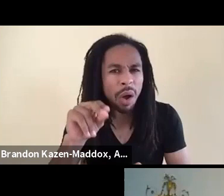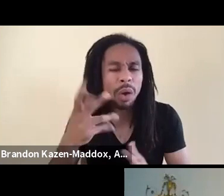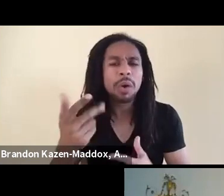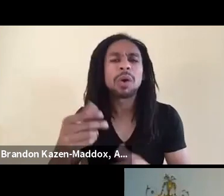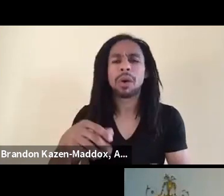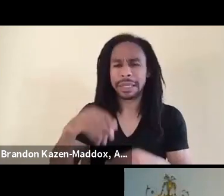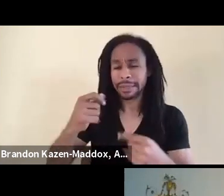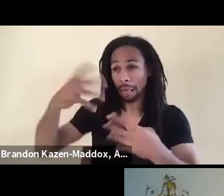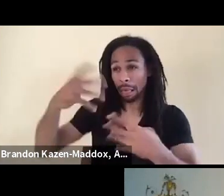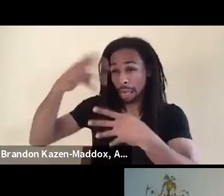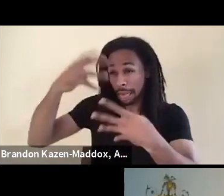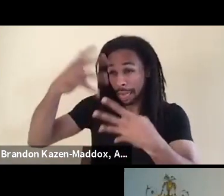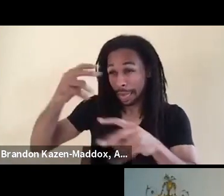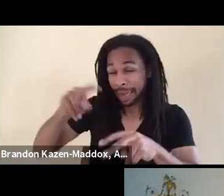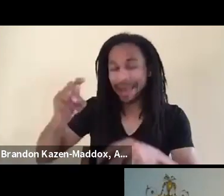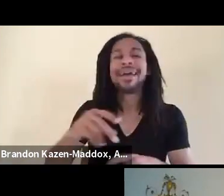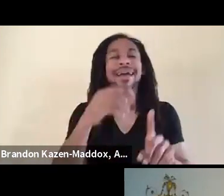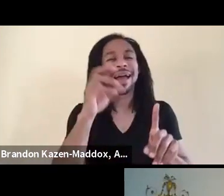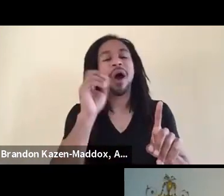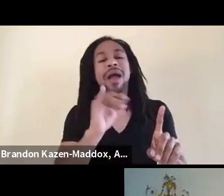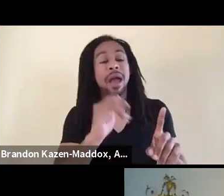Yes, we're gonna save it in the call. Okay.